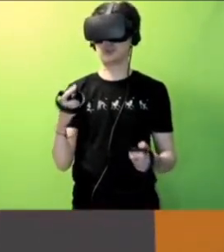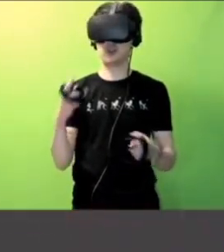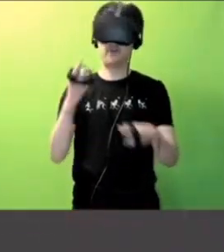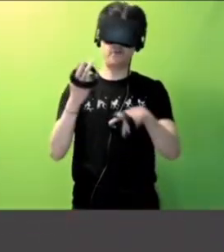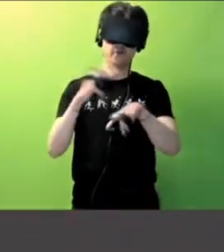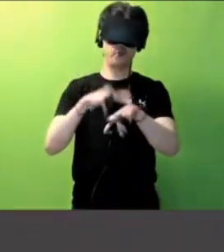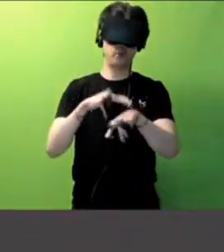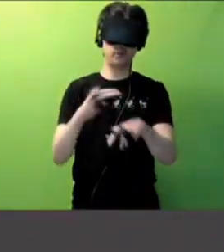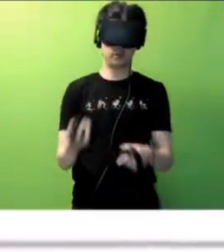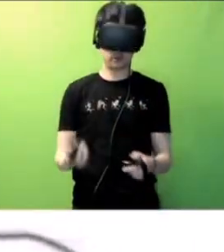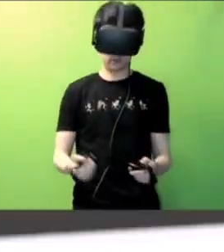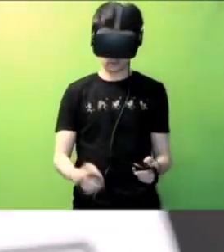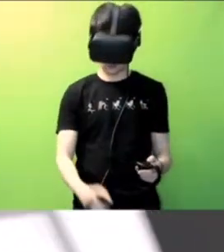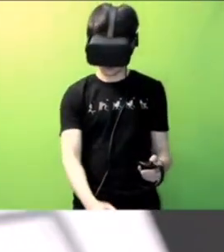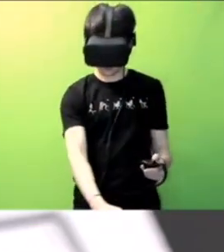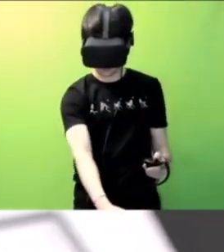Of course